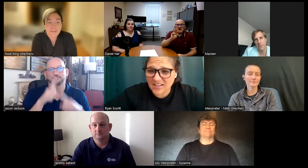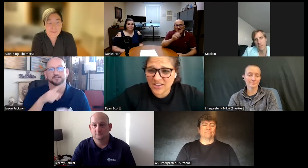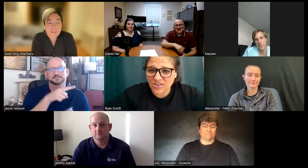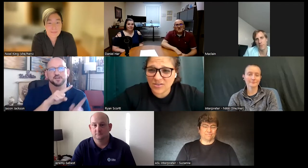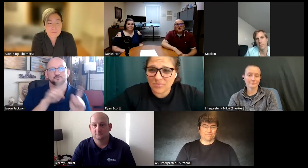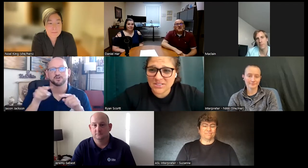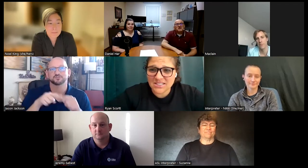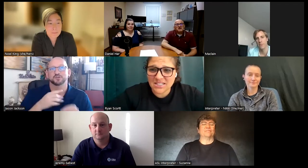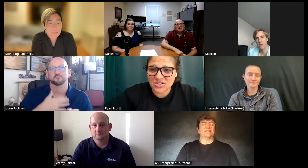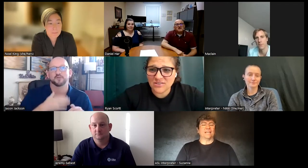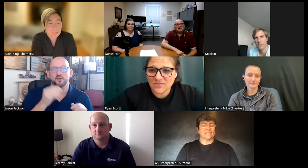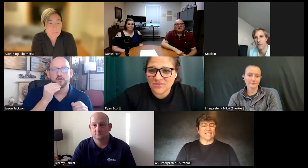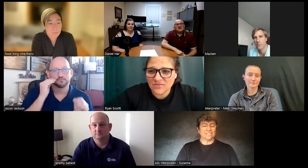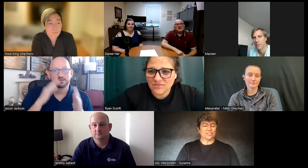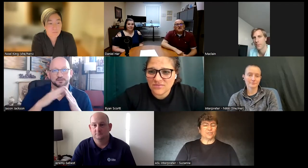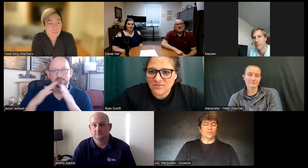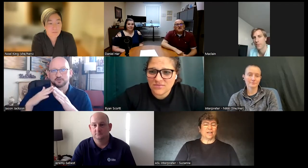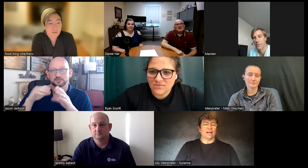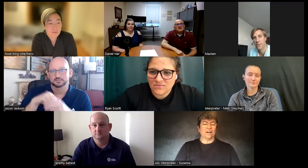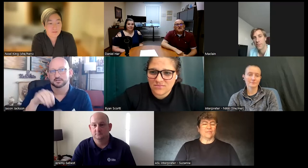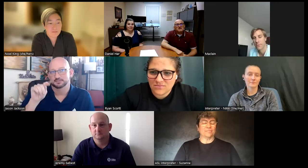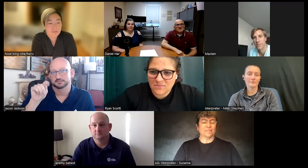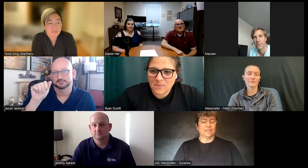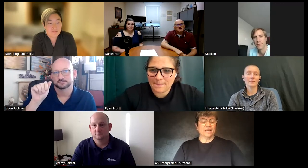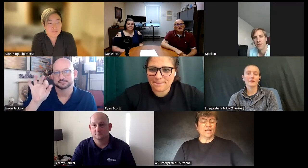that accurate representation yes that's true